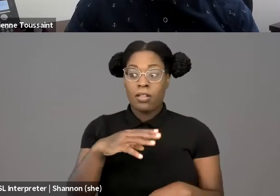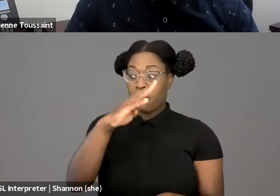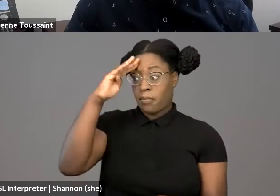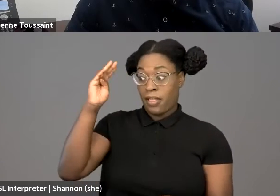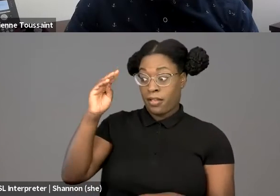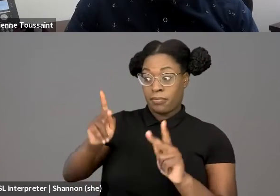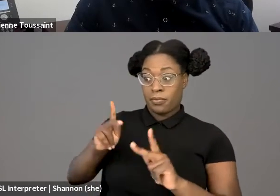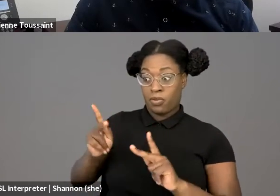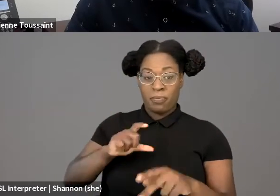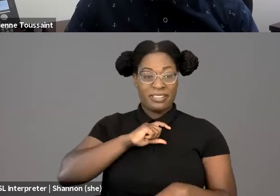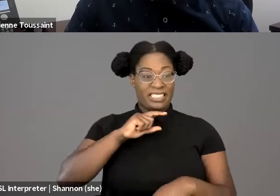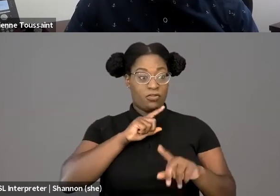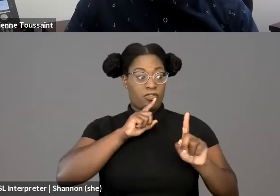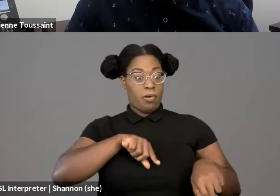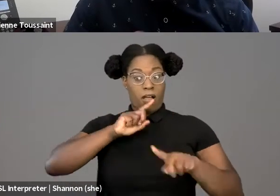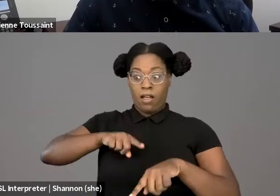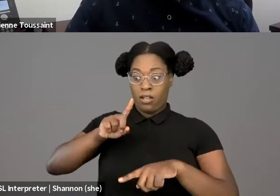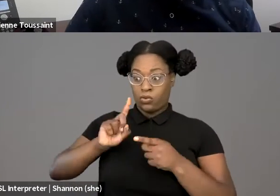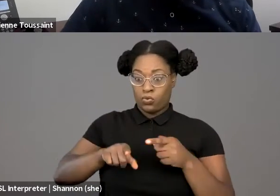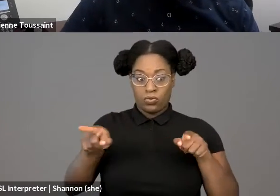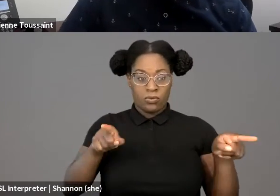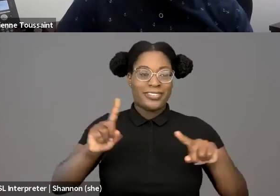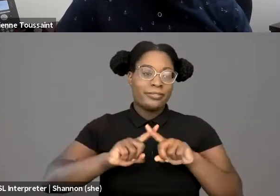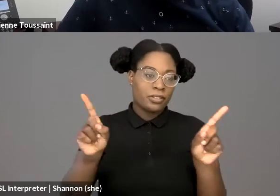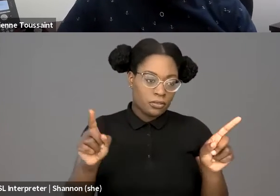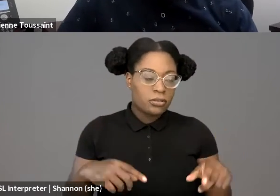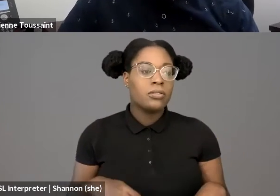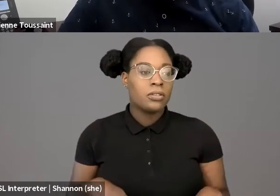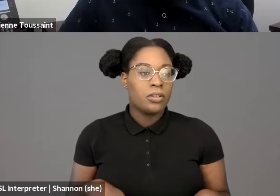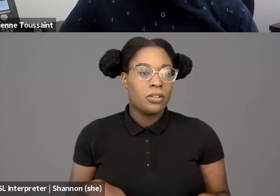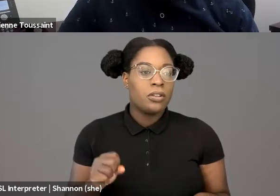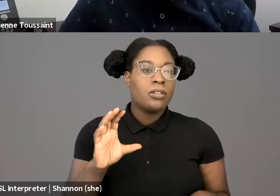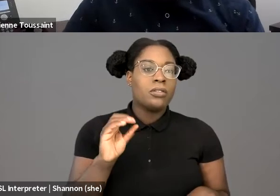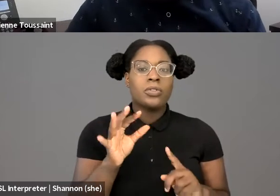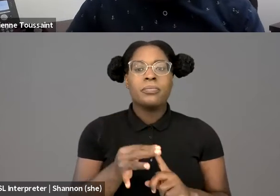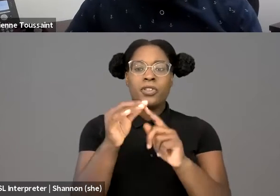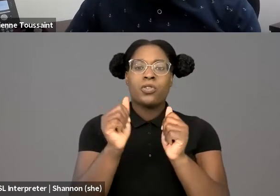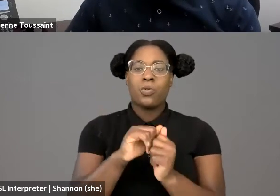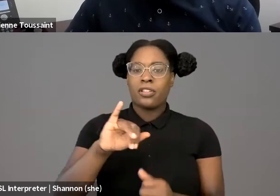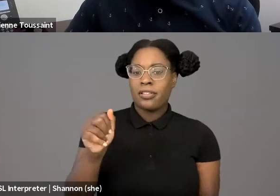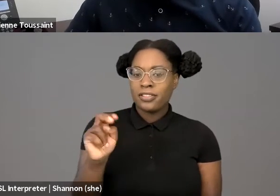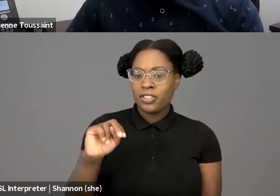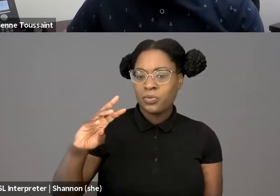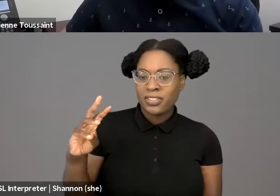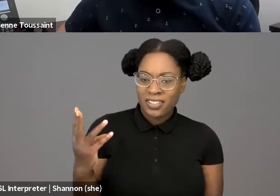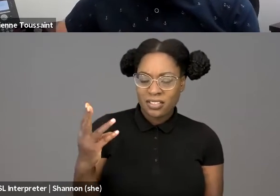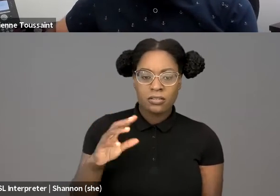in this very colorful future that you described, and especially with January 6th and all of those events that you've mentioned as well.